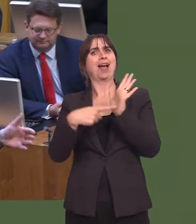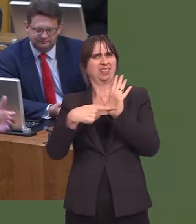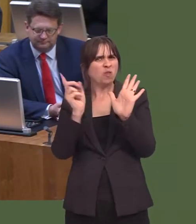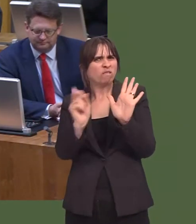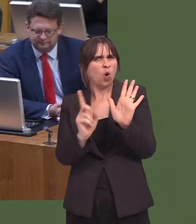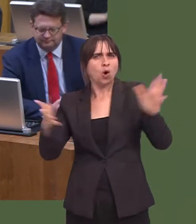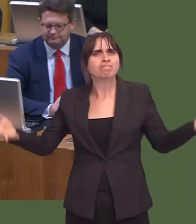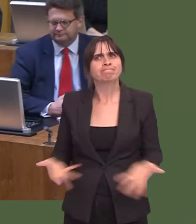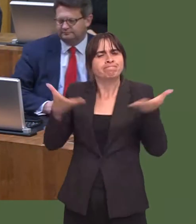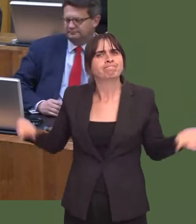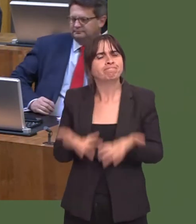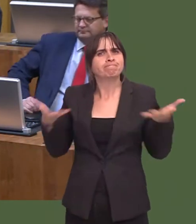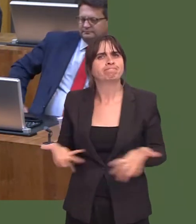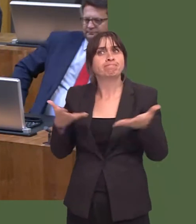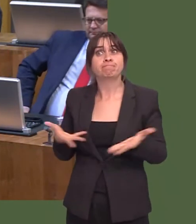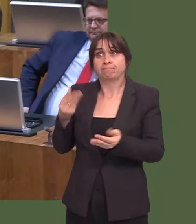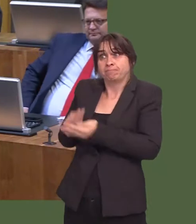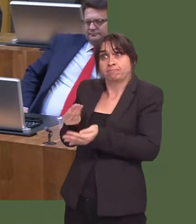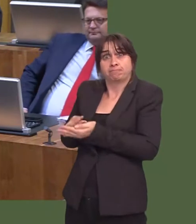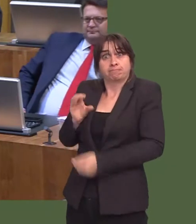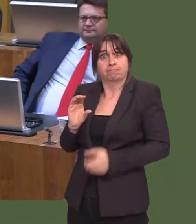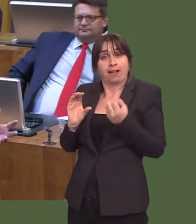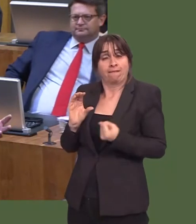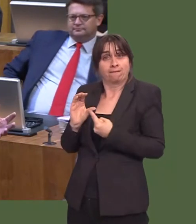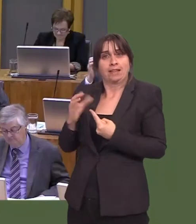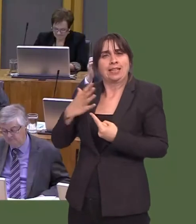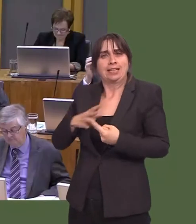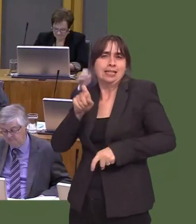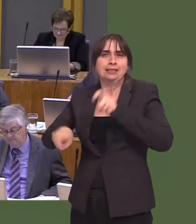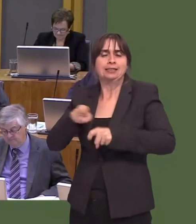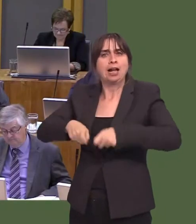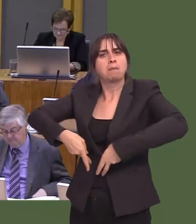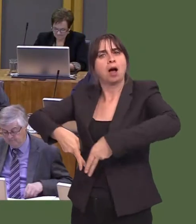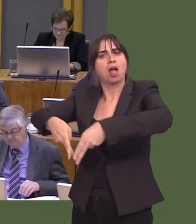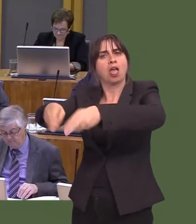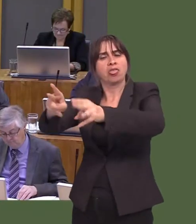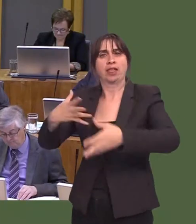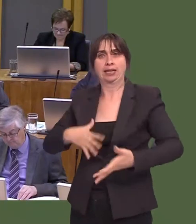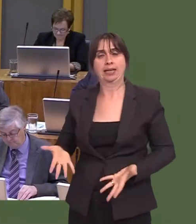that, where funding is available, then cycle routes, for example, are provided, when road schemes are in place.